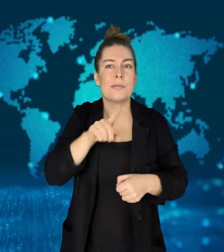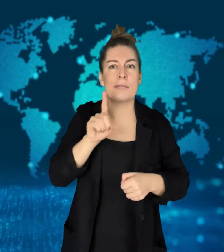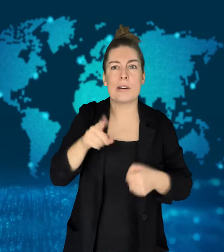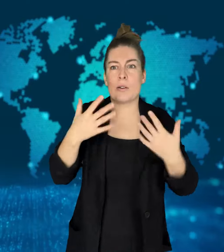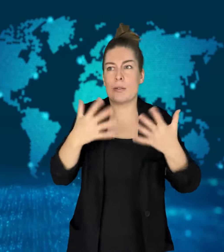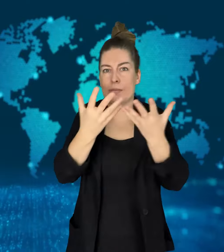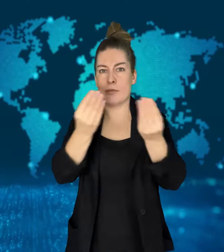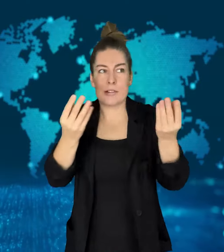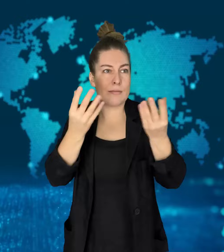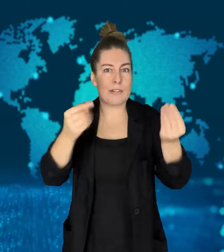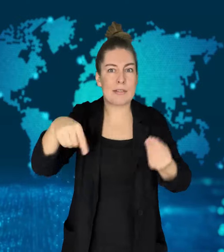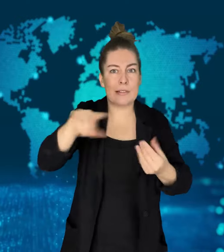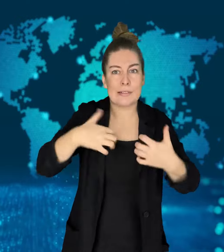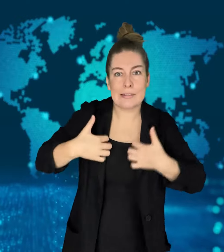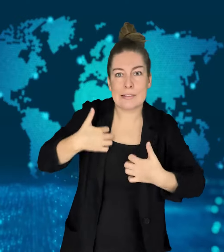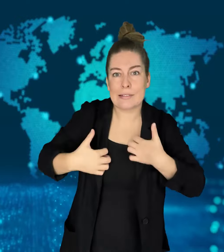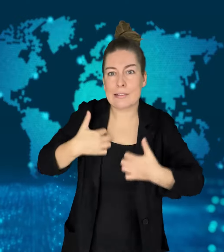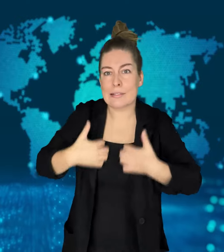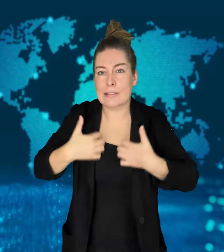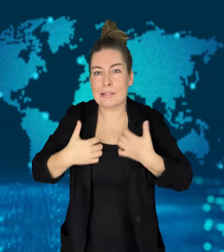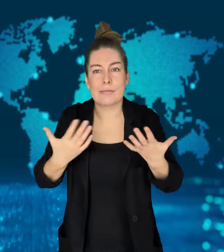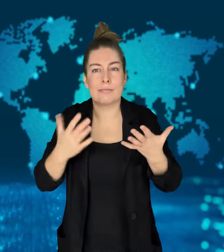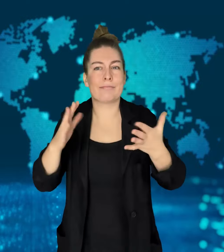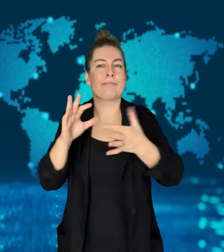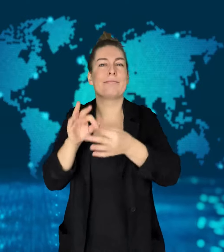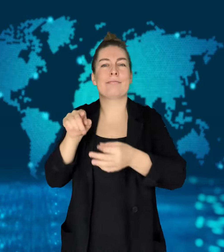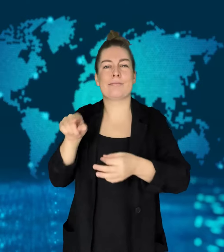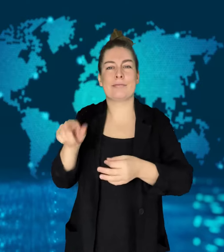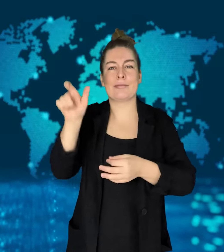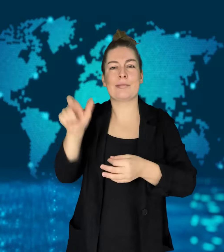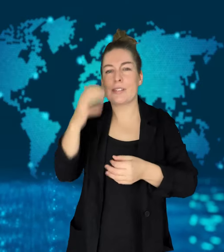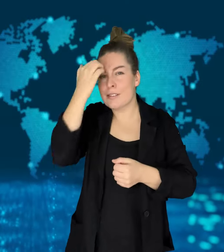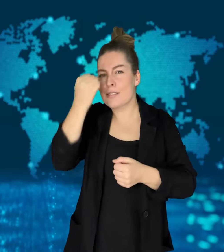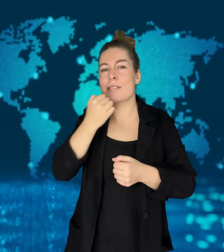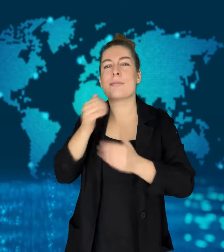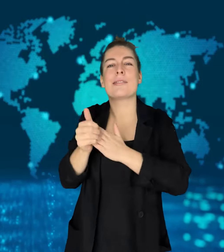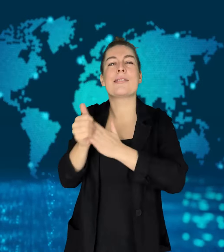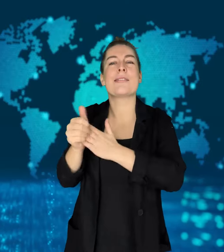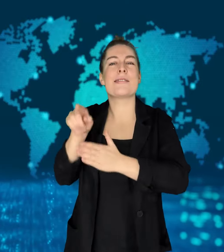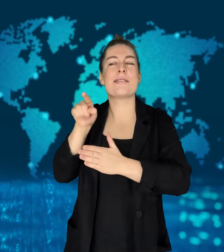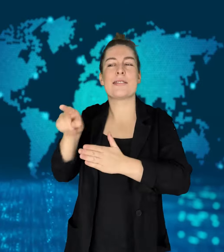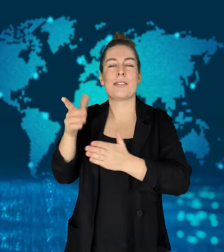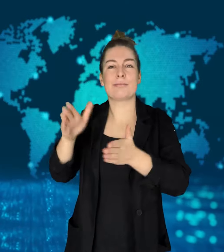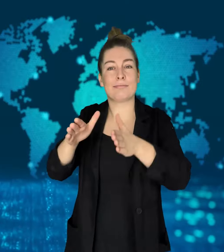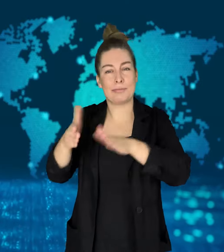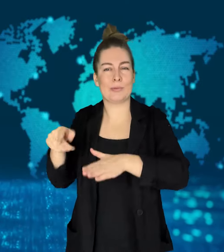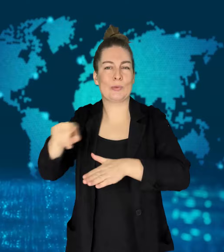They sent rockets toward Israel in what many fear is a response to